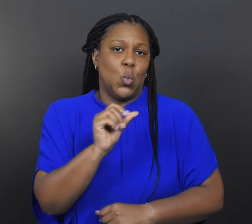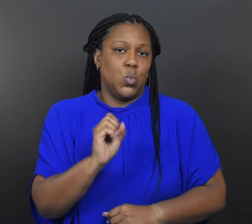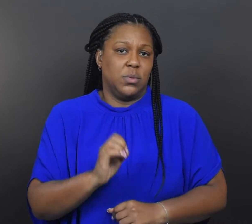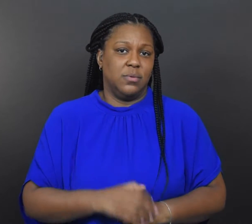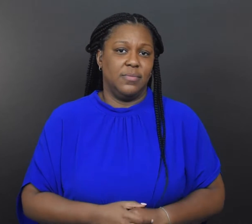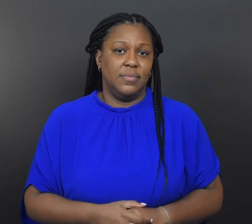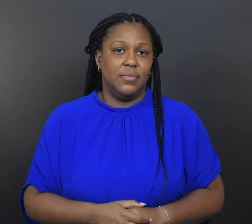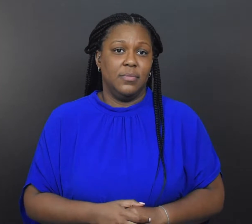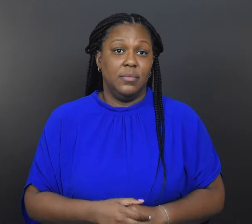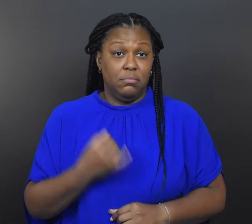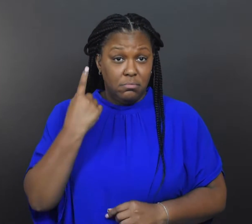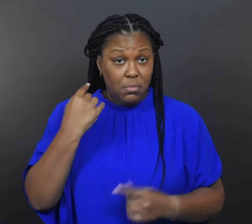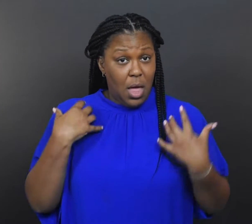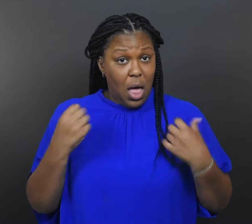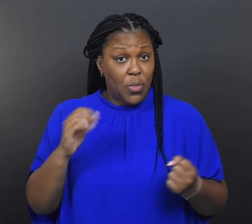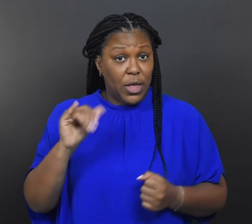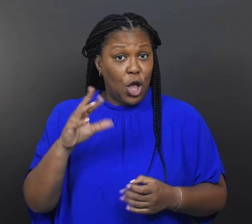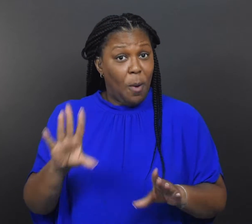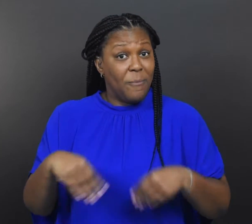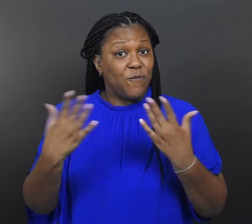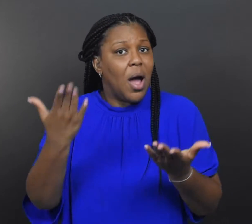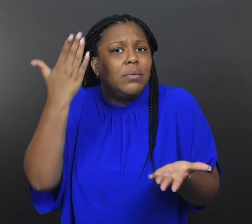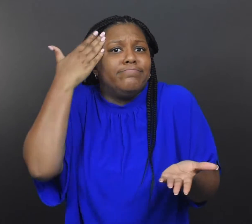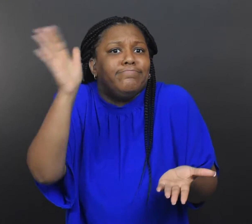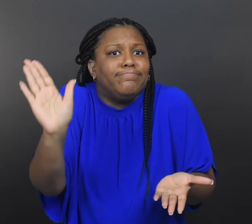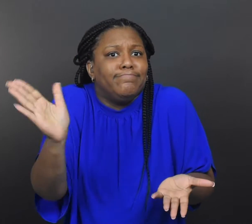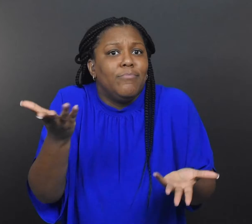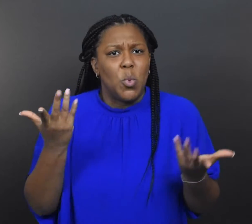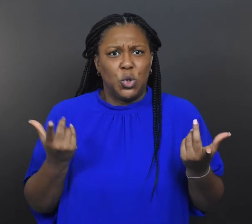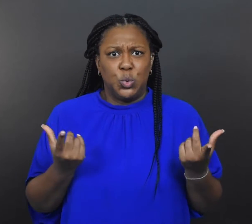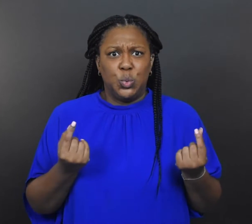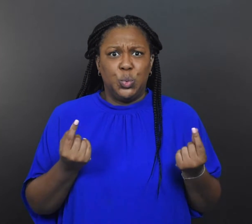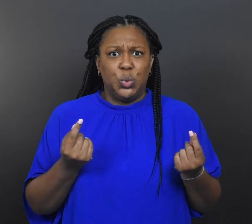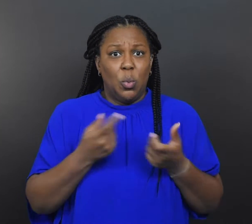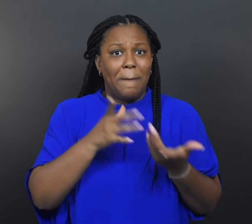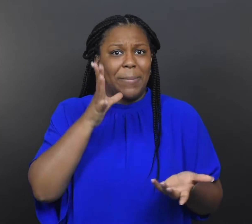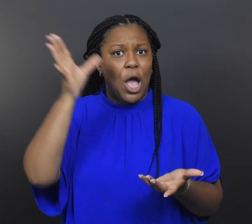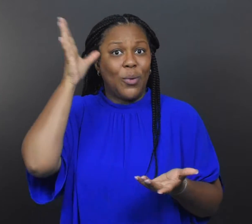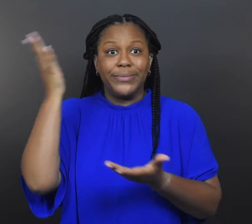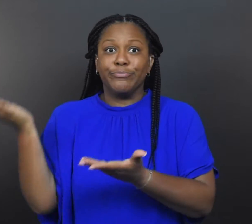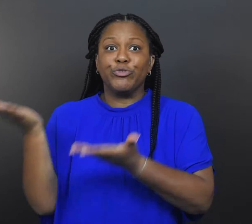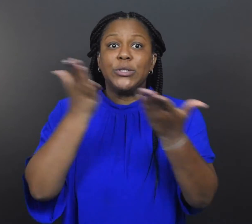The healthcare providers didn’t know what to do when parents brought older children